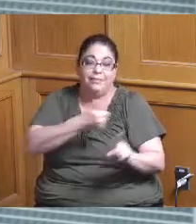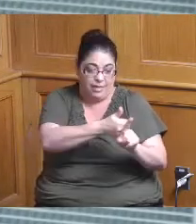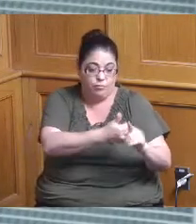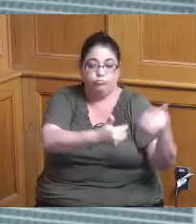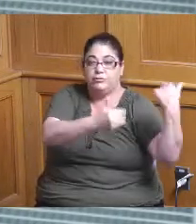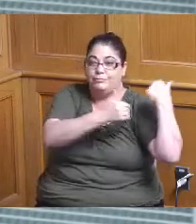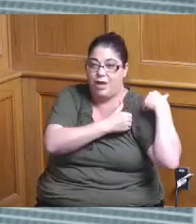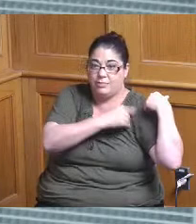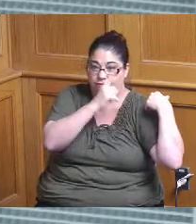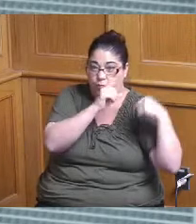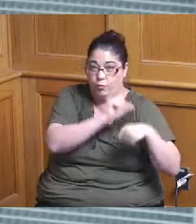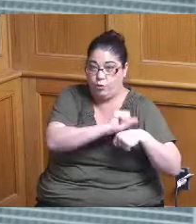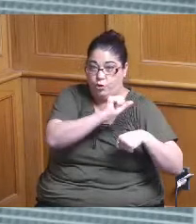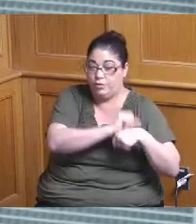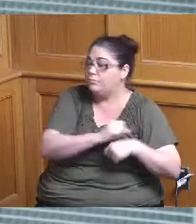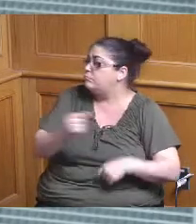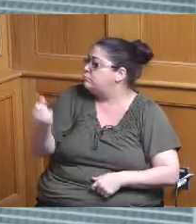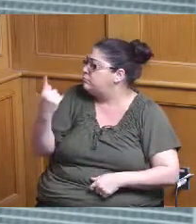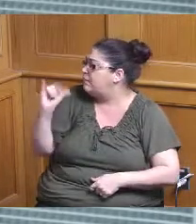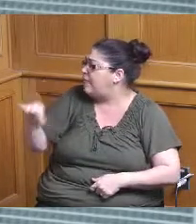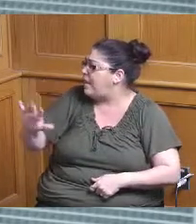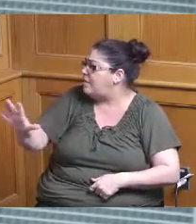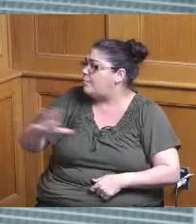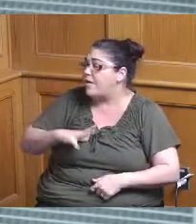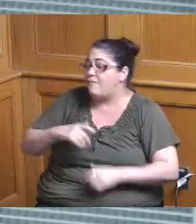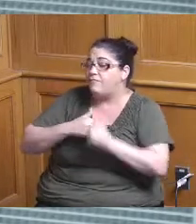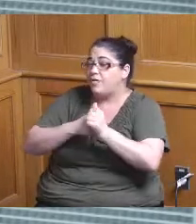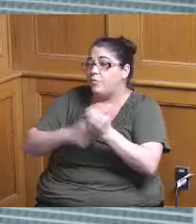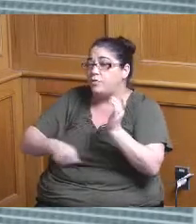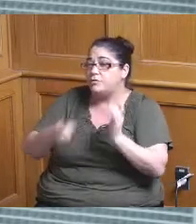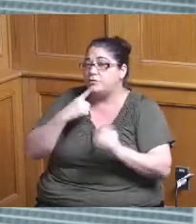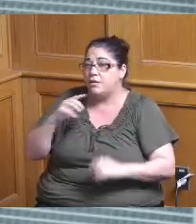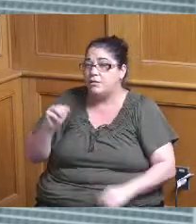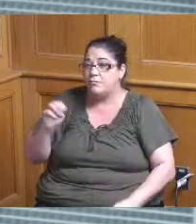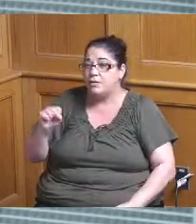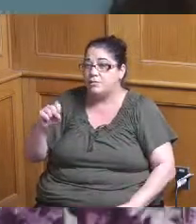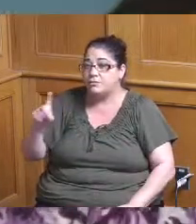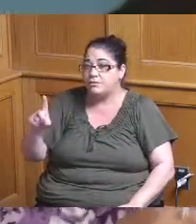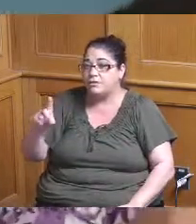that I got that part I'm just going by what you said you said MSD is retooling